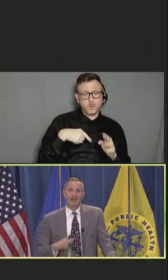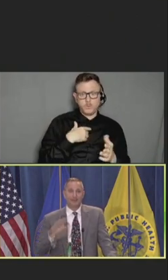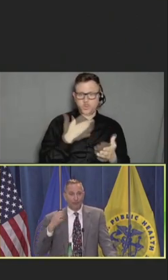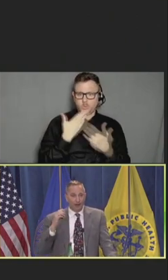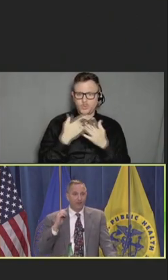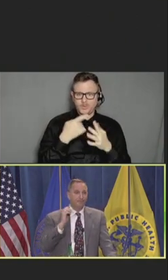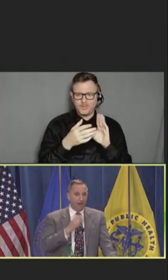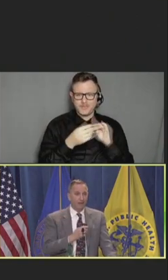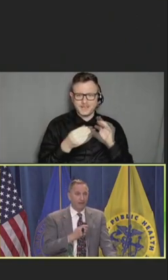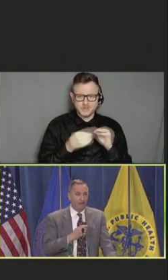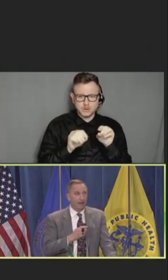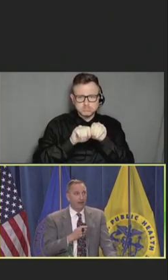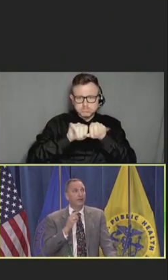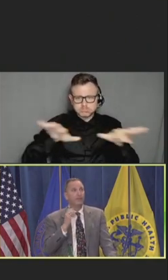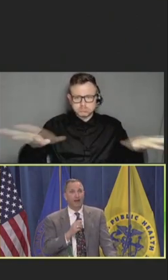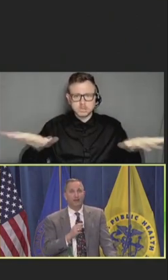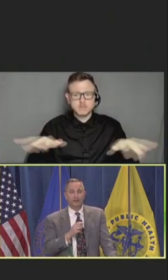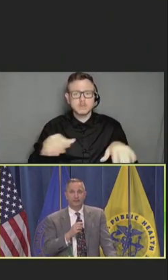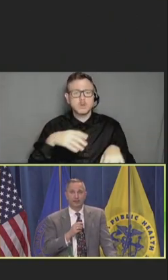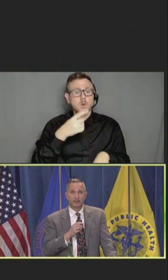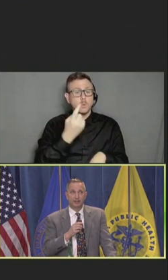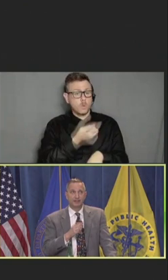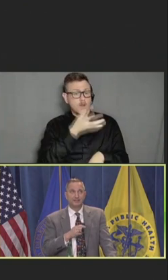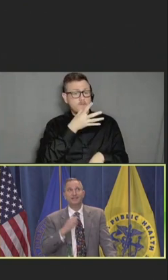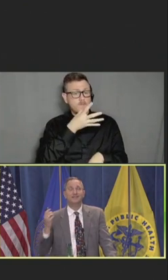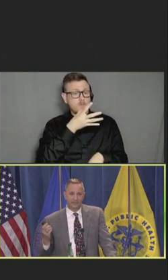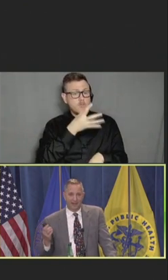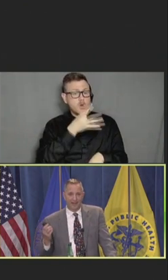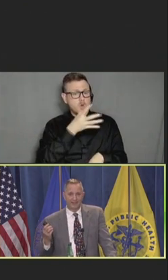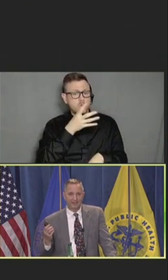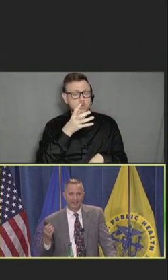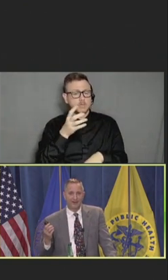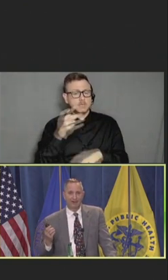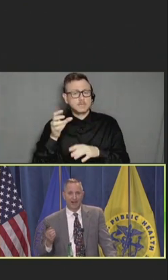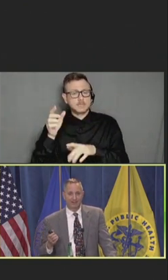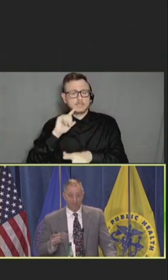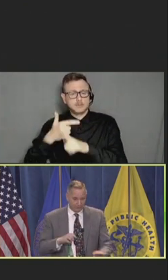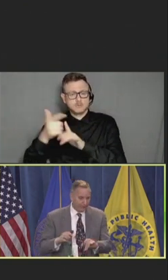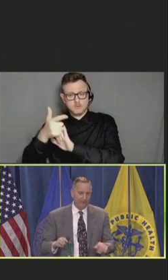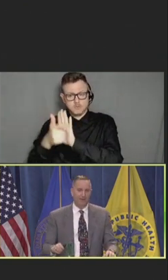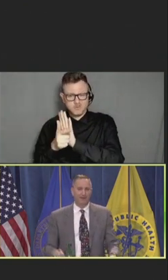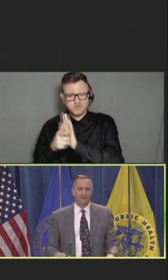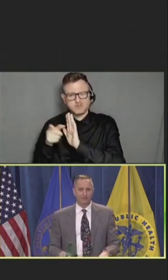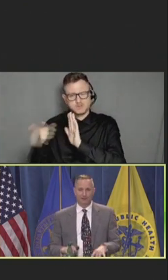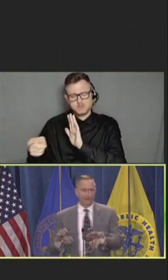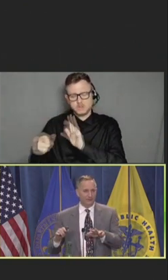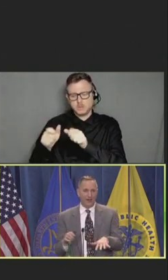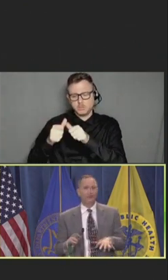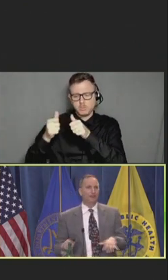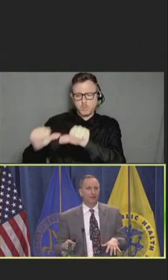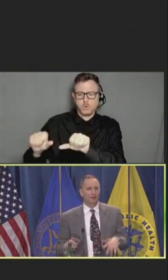And so, one of the mother's sisters-in-law in our practice -- because she put it up on her Facebook page, "Look how cool my group is.